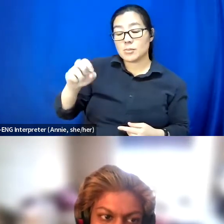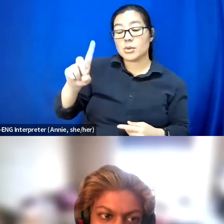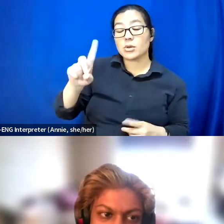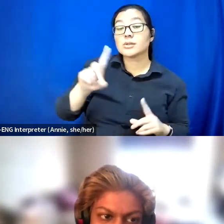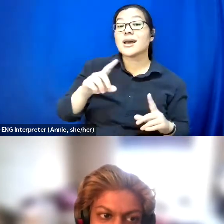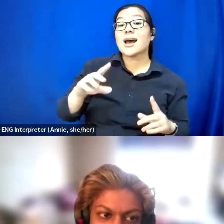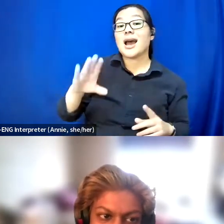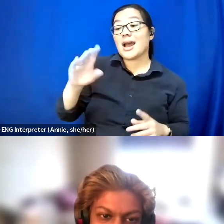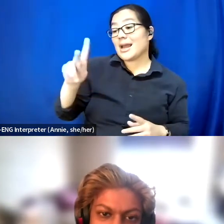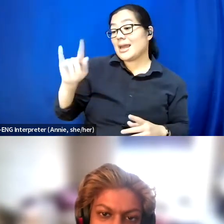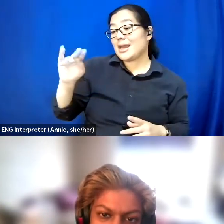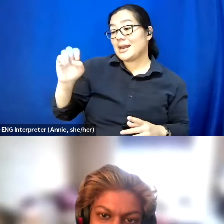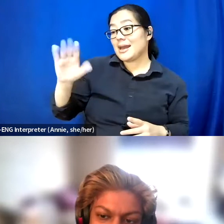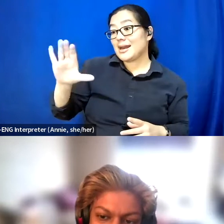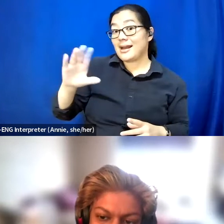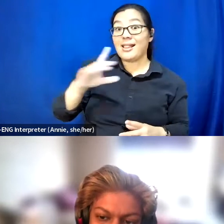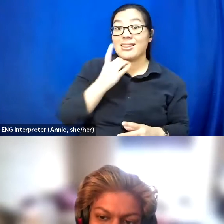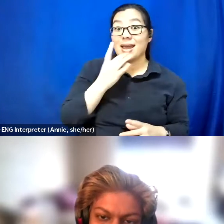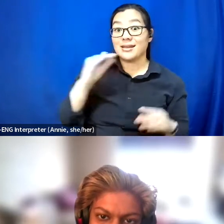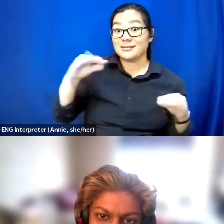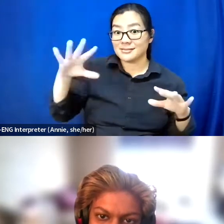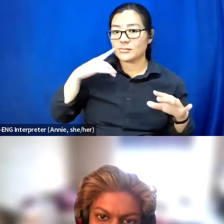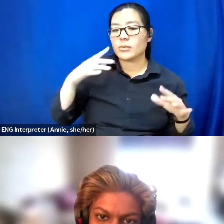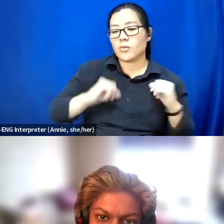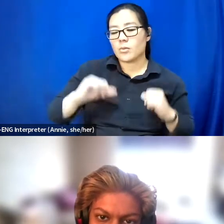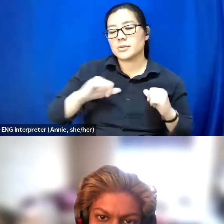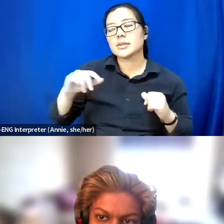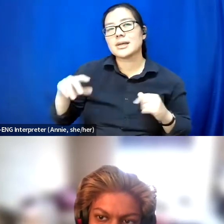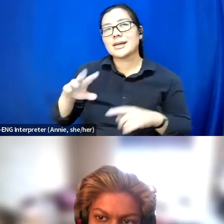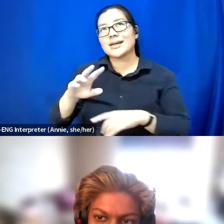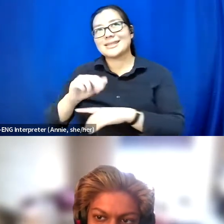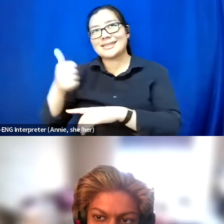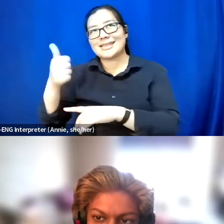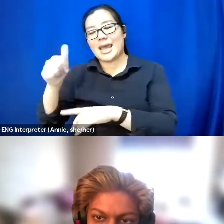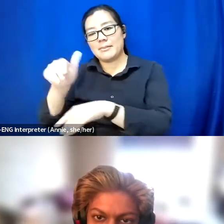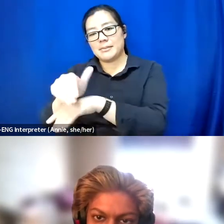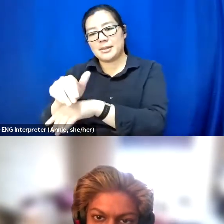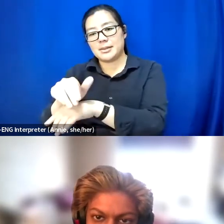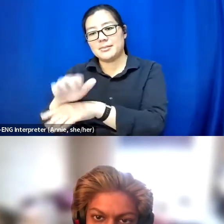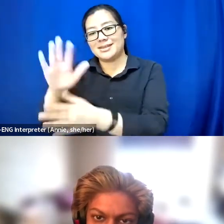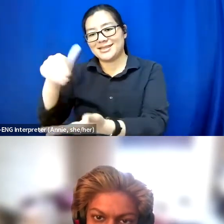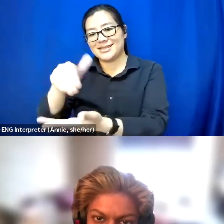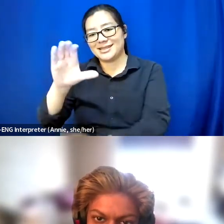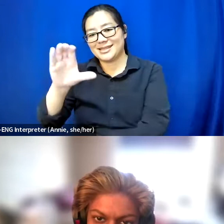It's at 10:00 PM Central Time and I'm also showing my work there.